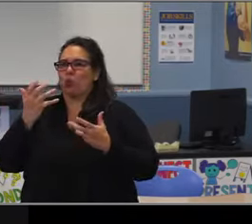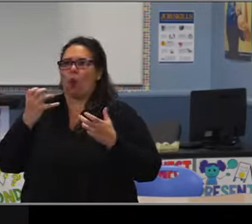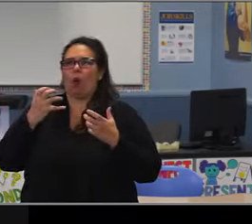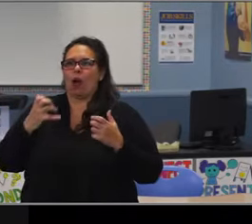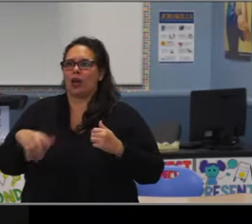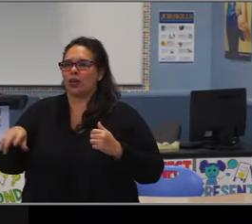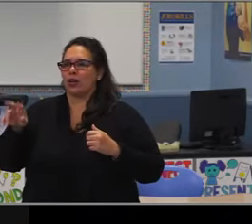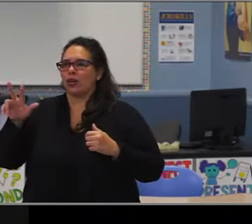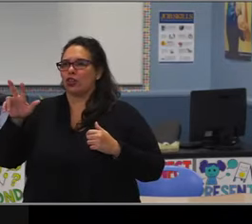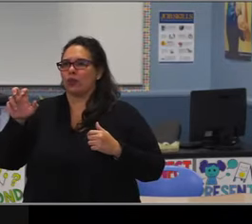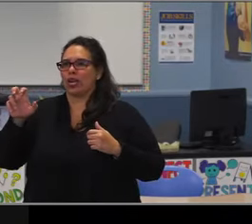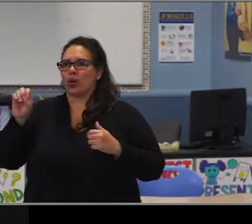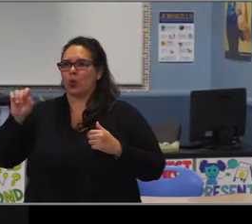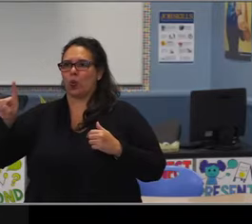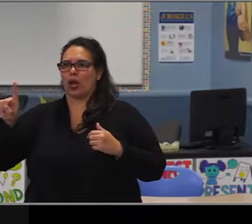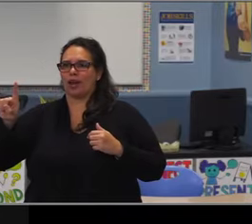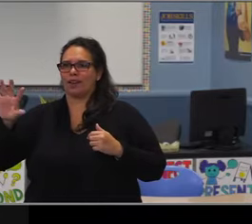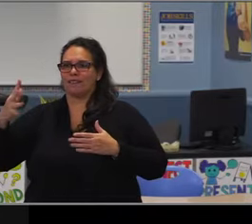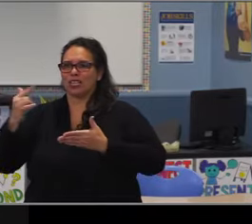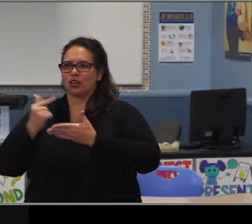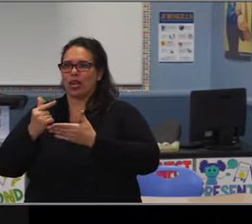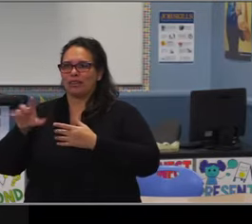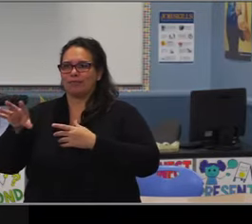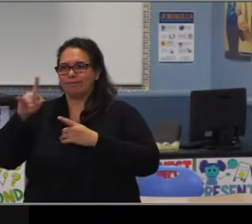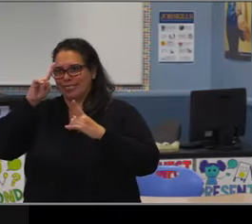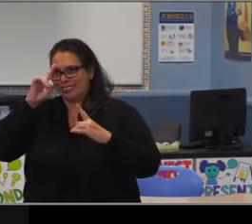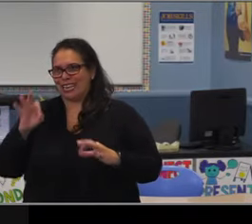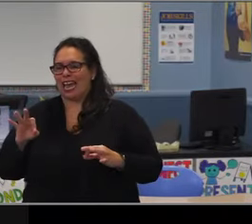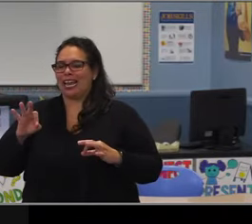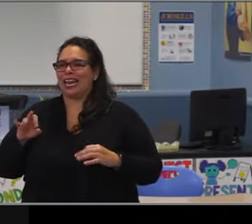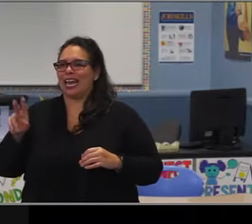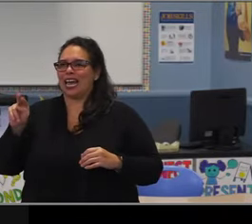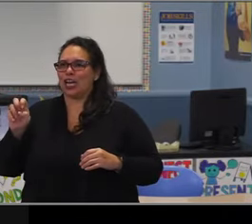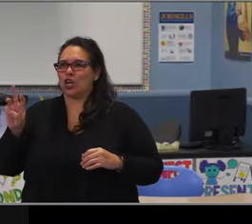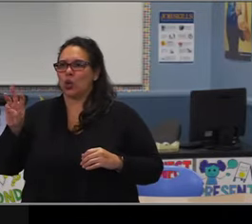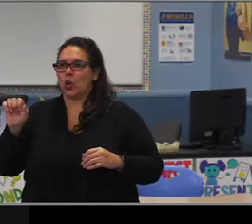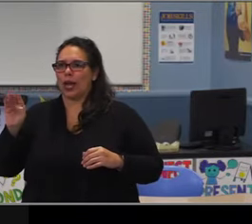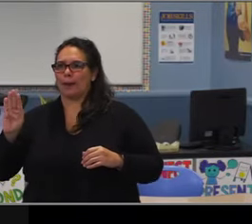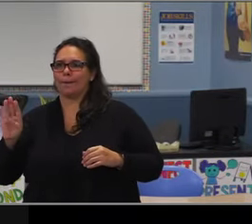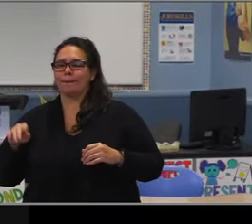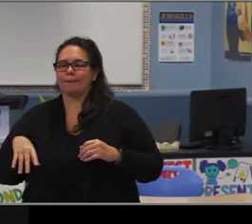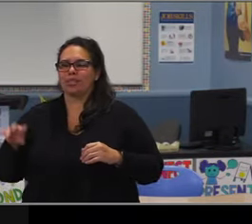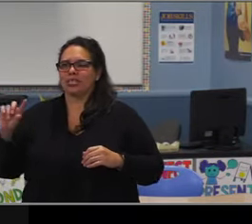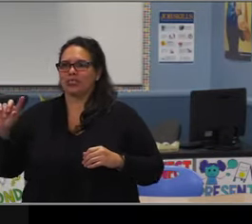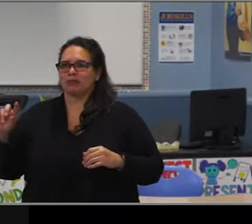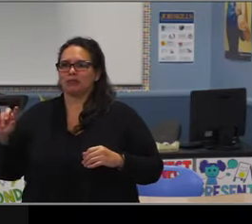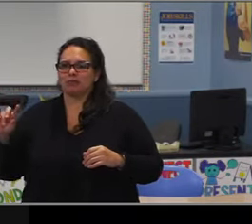So generally our K-8 fall at a lower students to teacher ratio, then our middle schools.